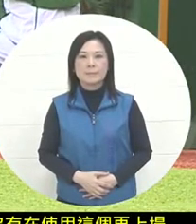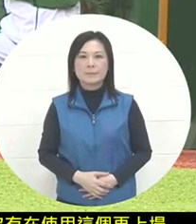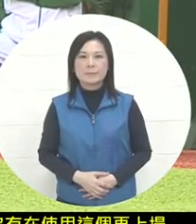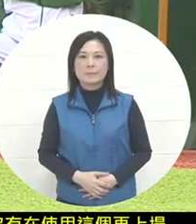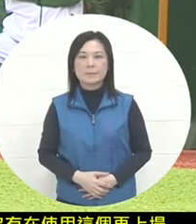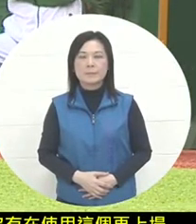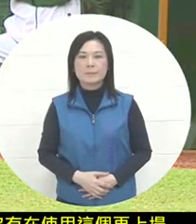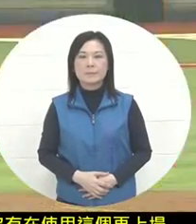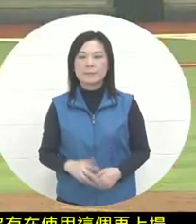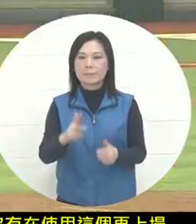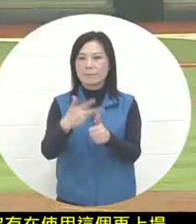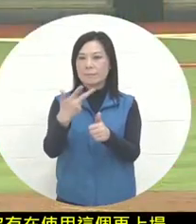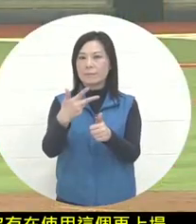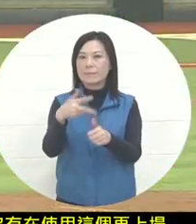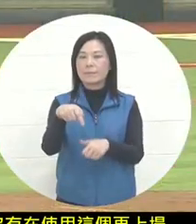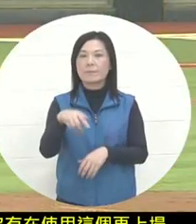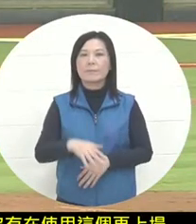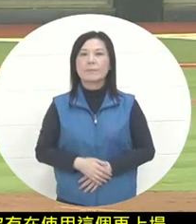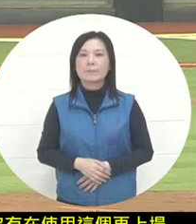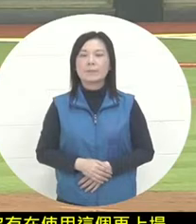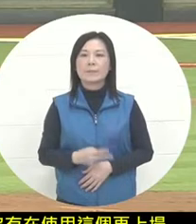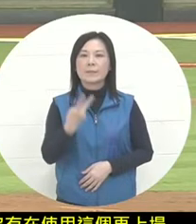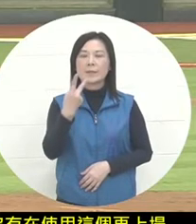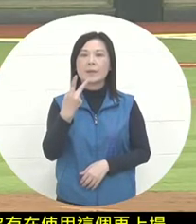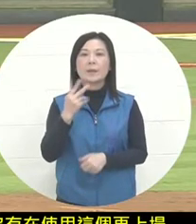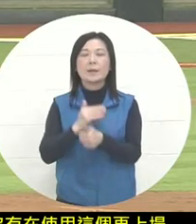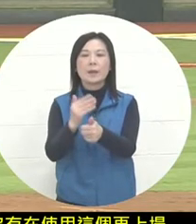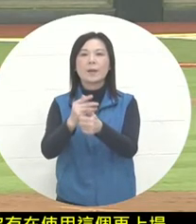Tisibong Benzman came in to bat after two outs.